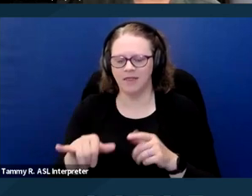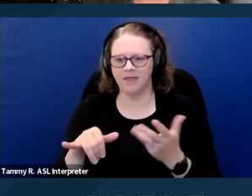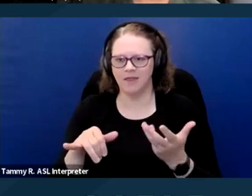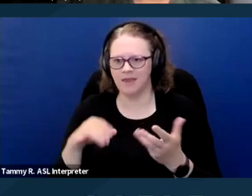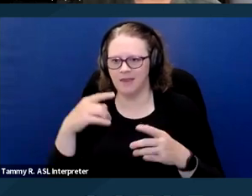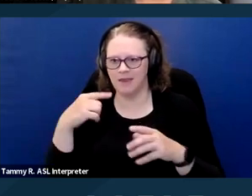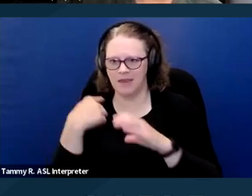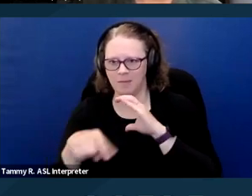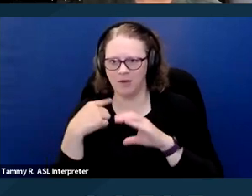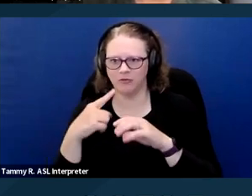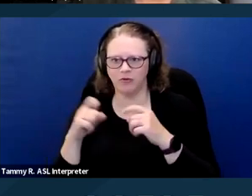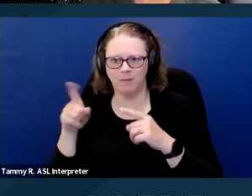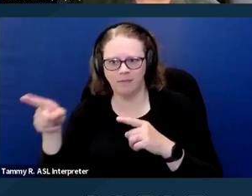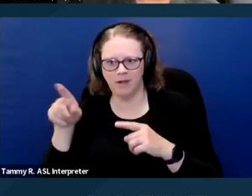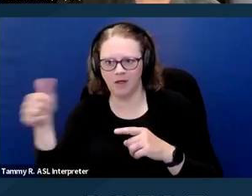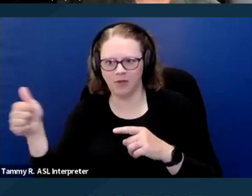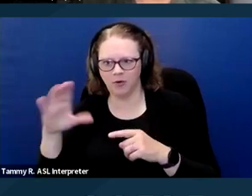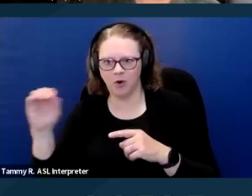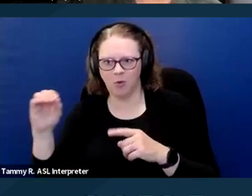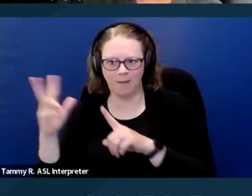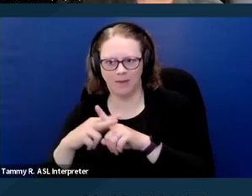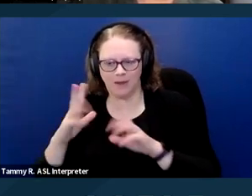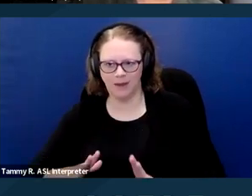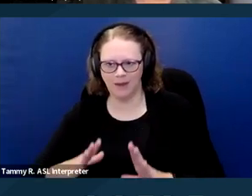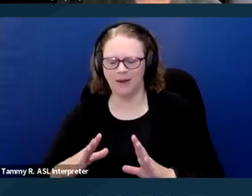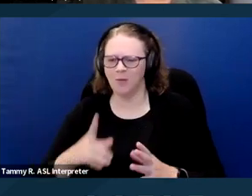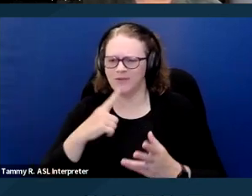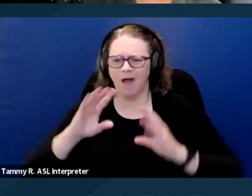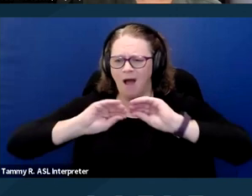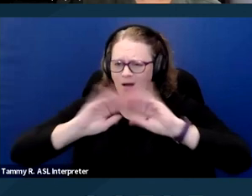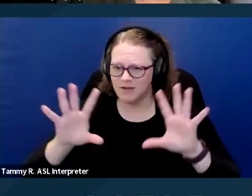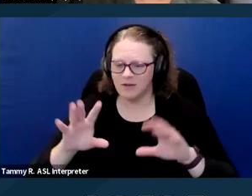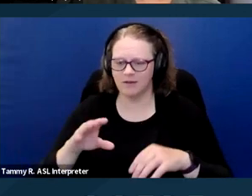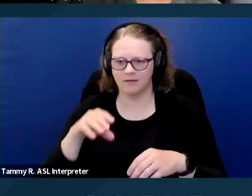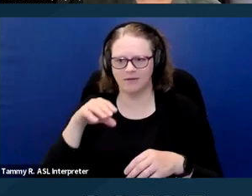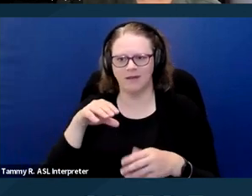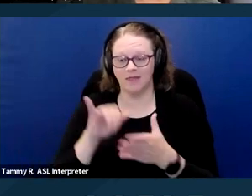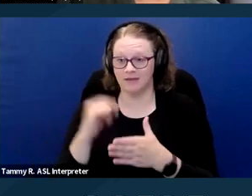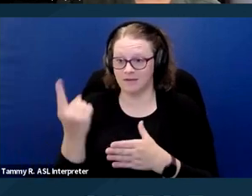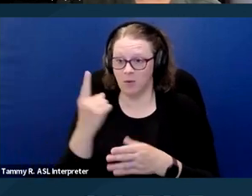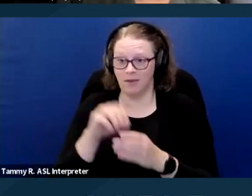And that was that someone in the household, and in this case it was Ms. McClendon needed the animal